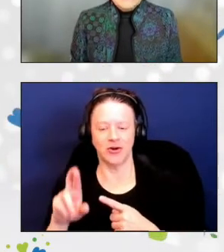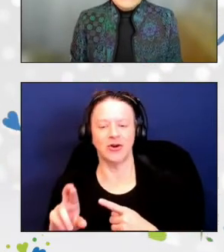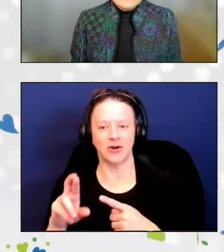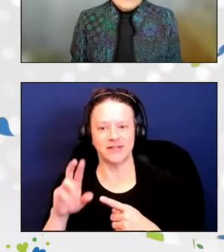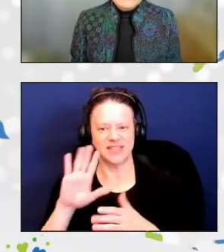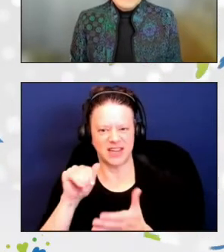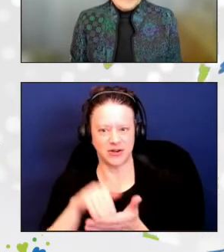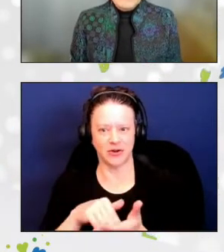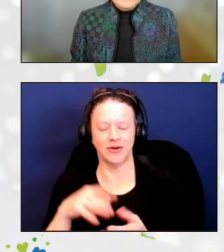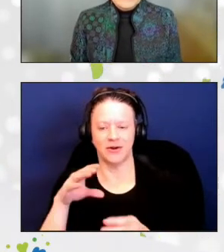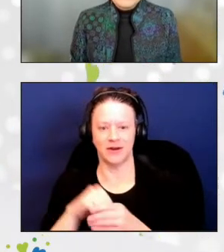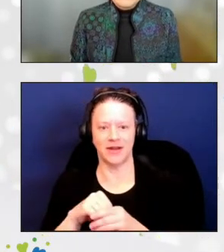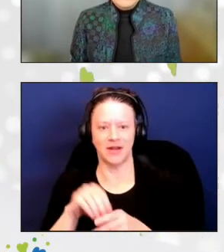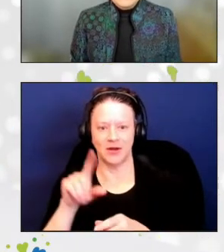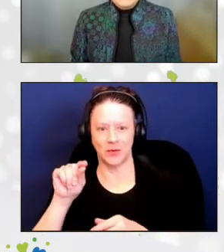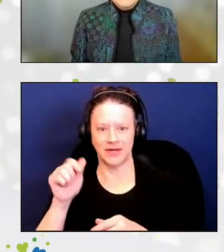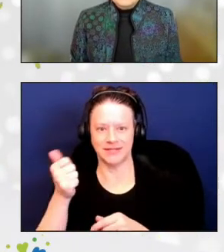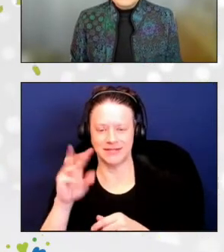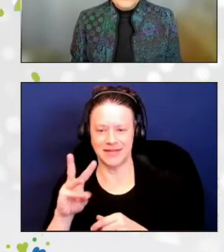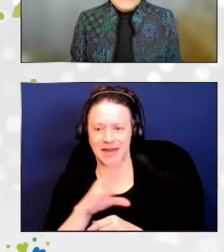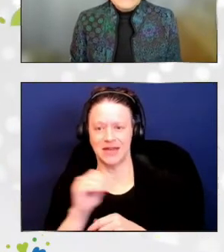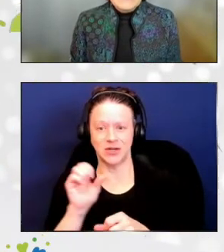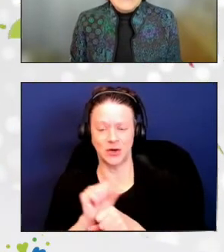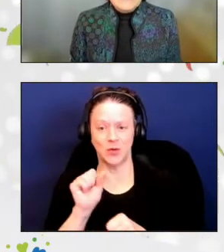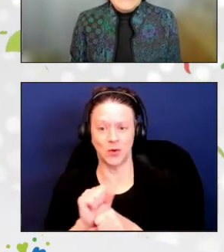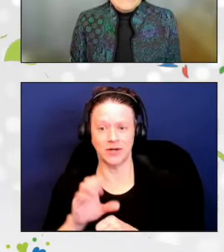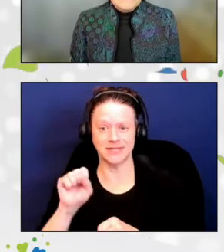in Santa Barbara, California for 20 years.